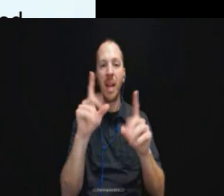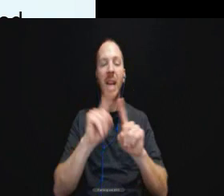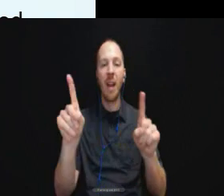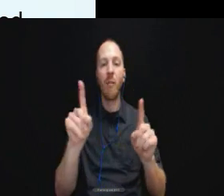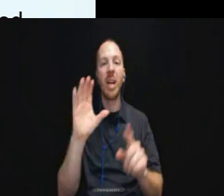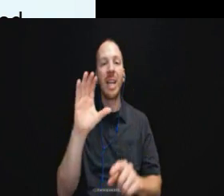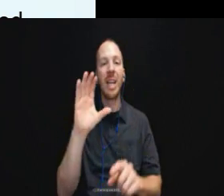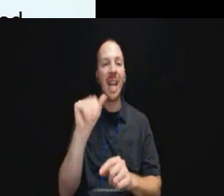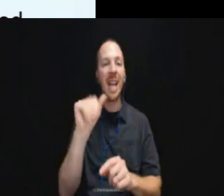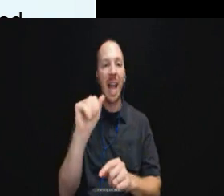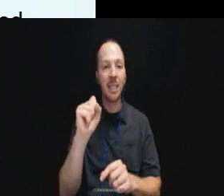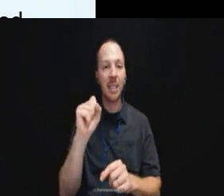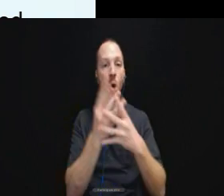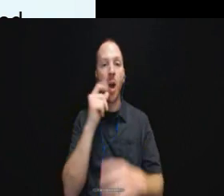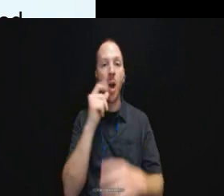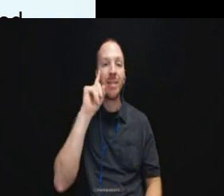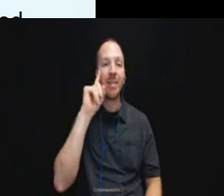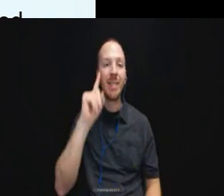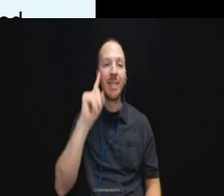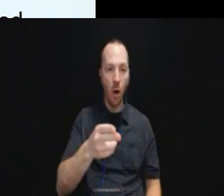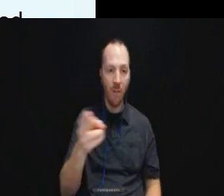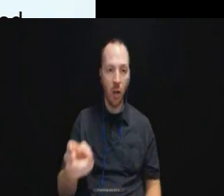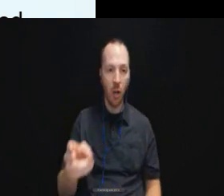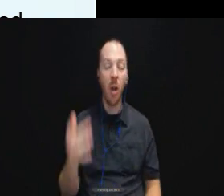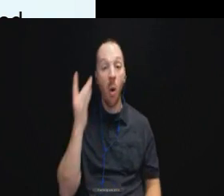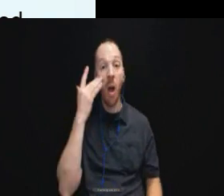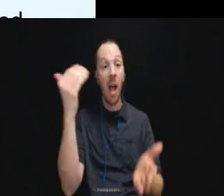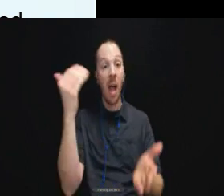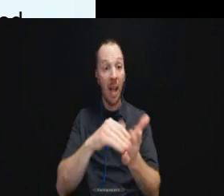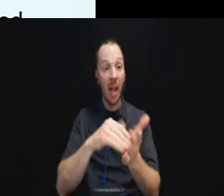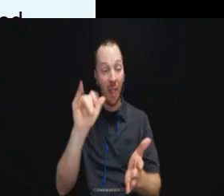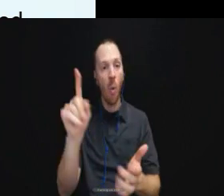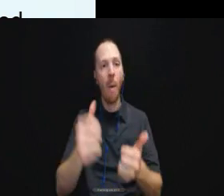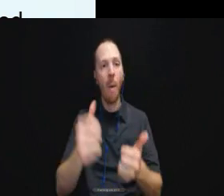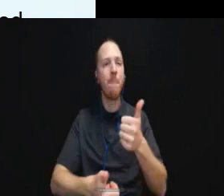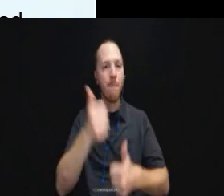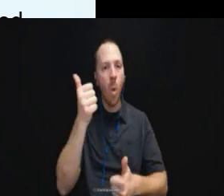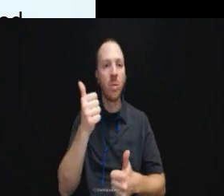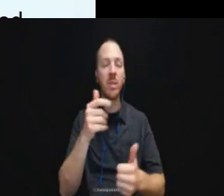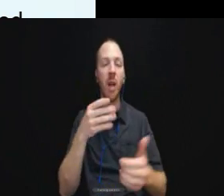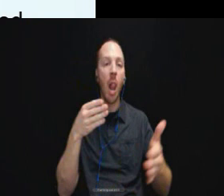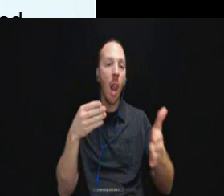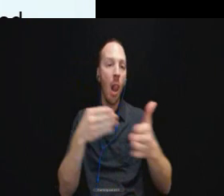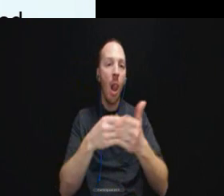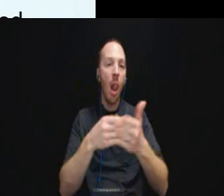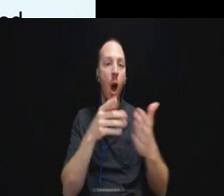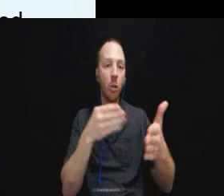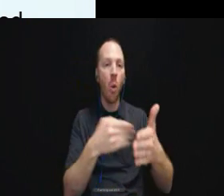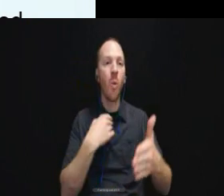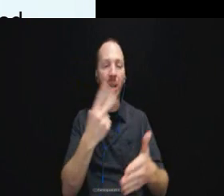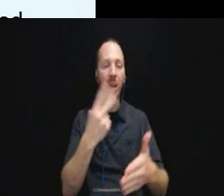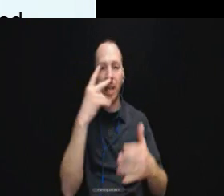who are deaf and hard of hearing because again that's been where most of the litigation has been. And we see some common themes in the case law.